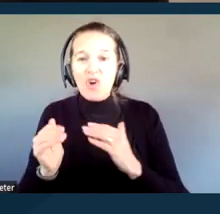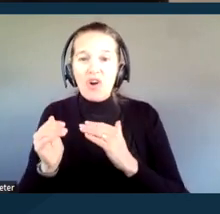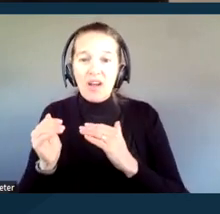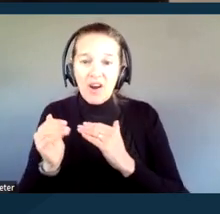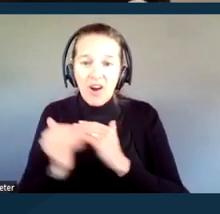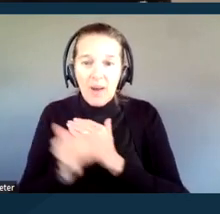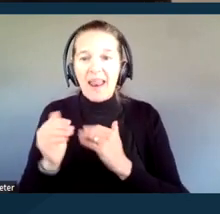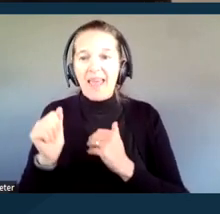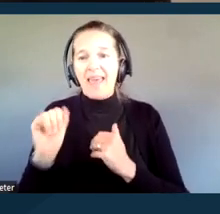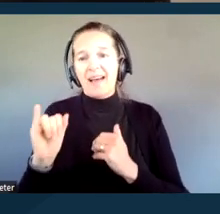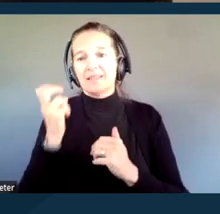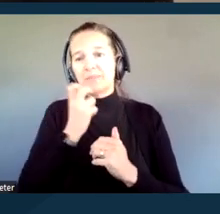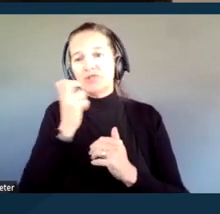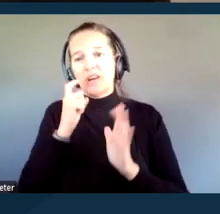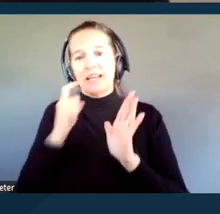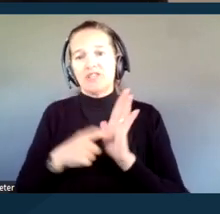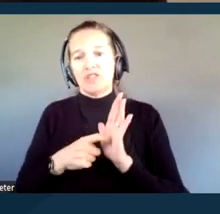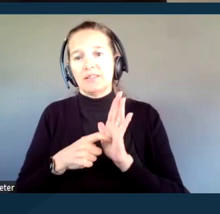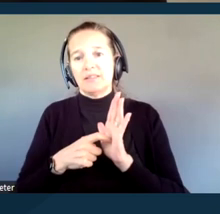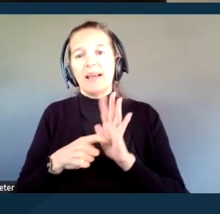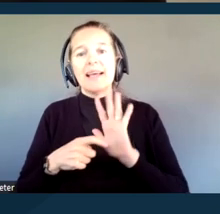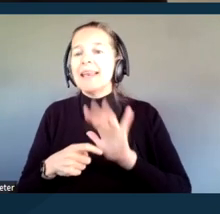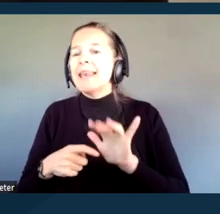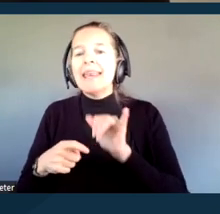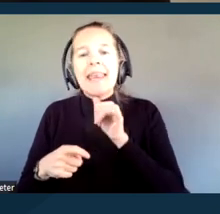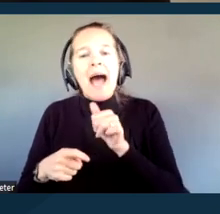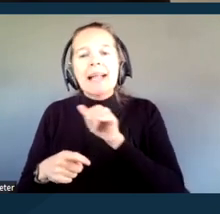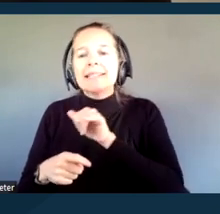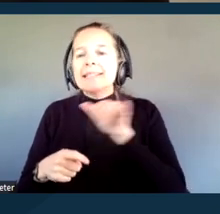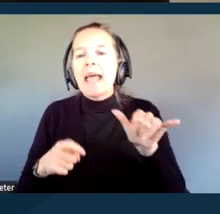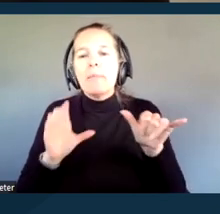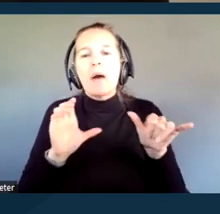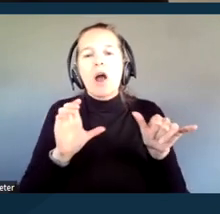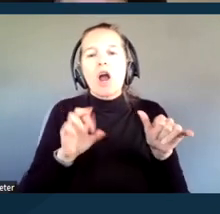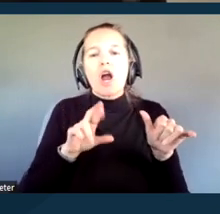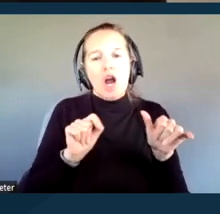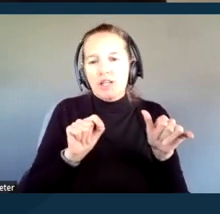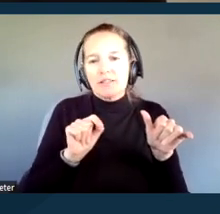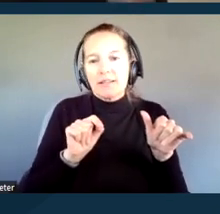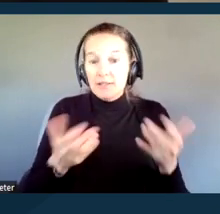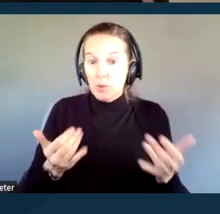It is not the same thing as CART. We have captioning here today with Lisa.